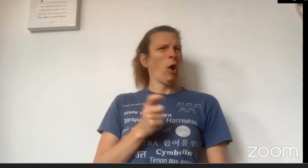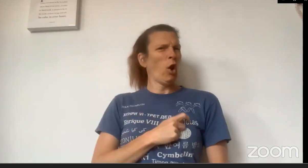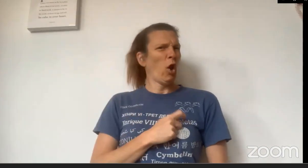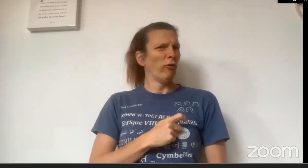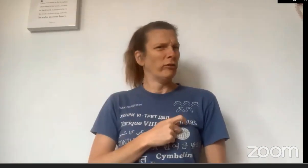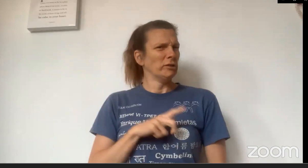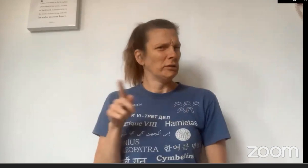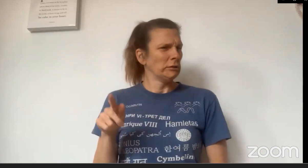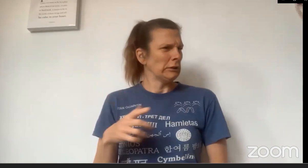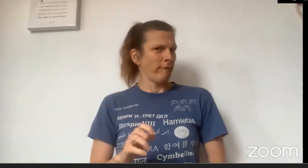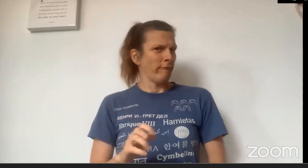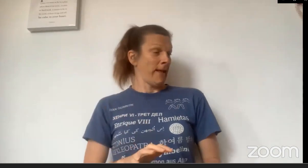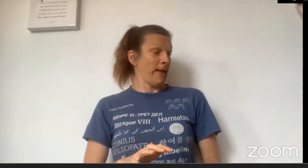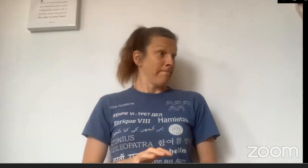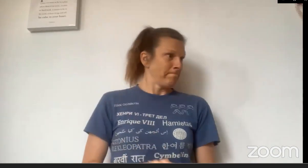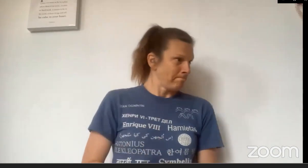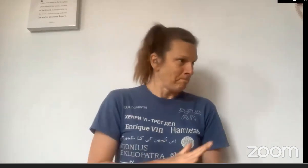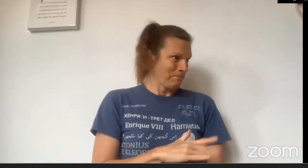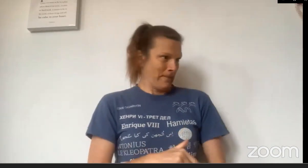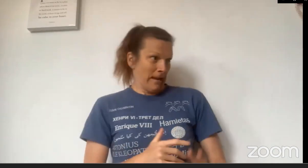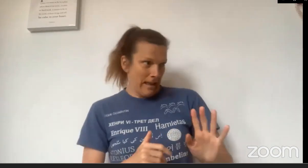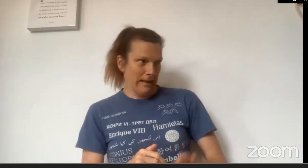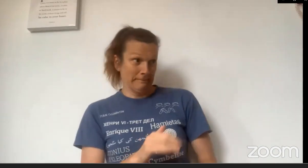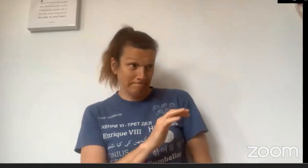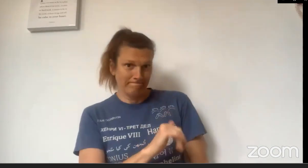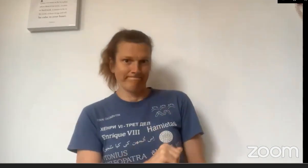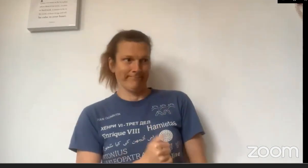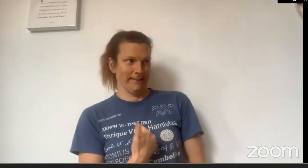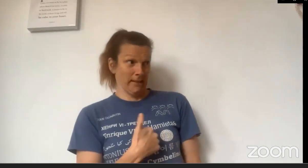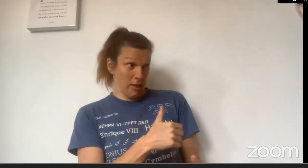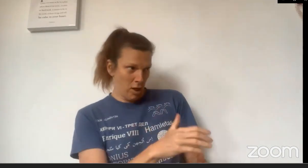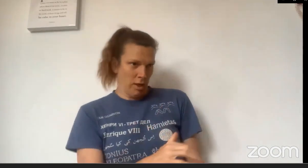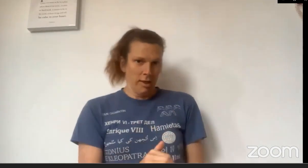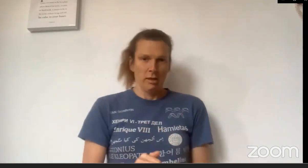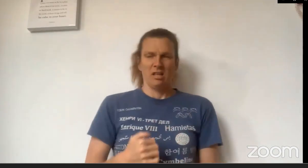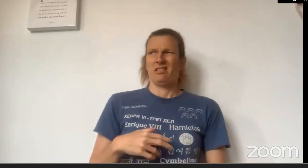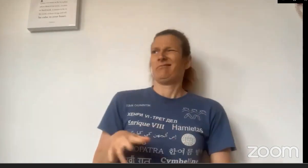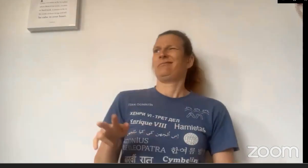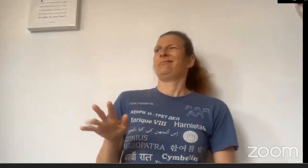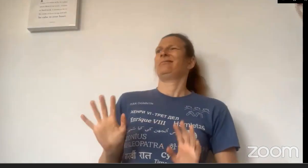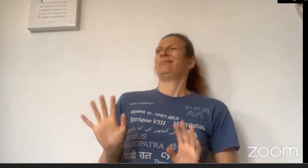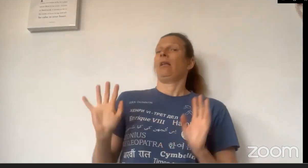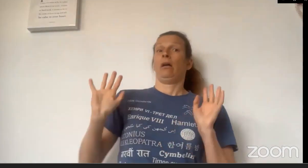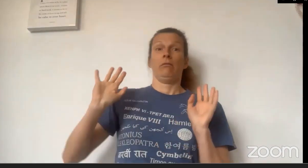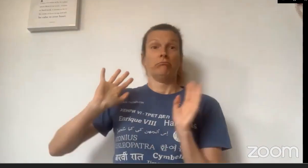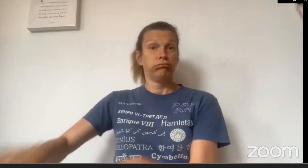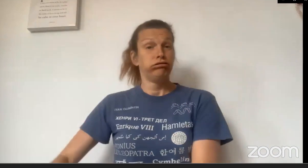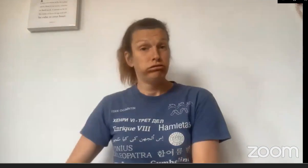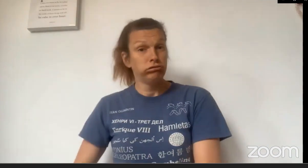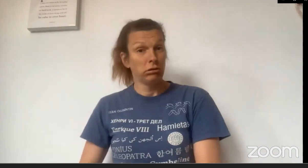but he did come across as quite nervous. "Err, okay... I'll leave you on your way."